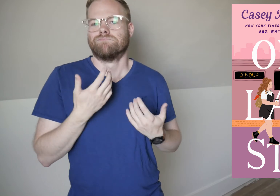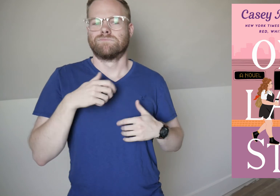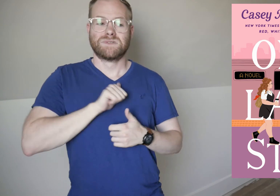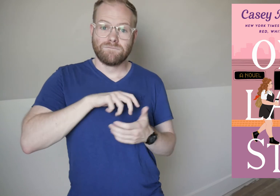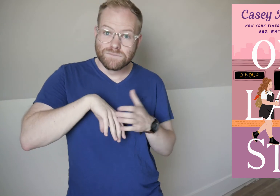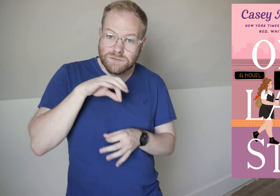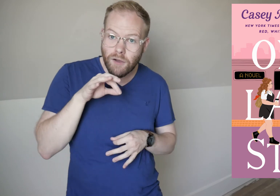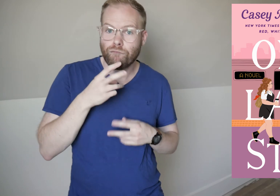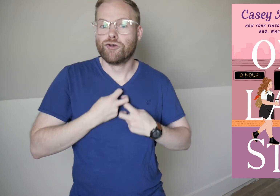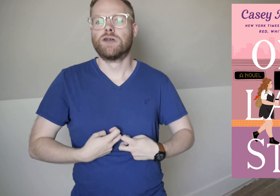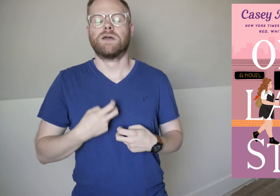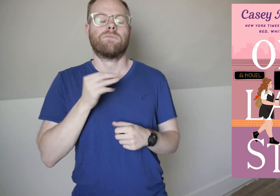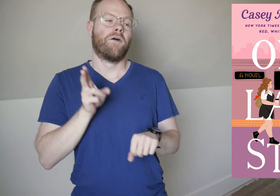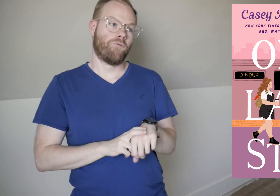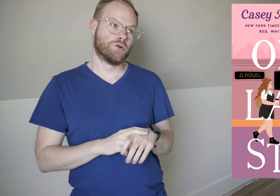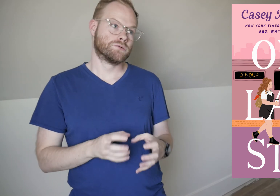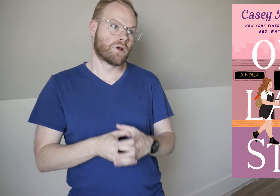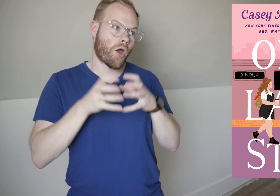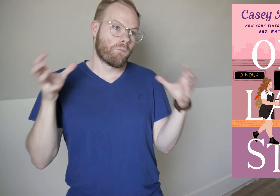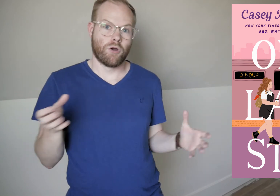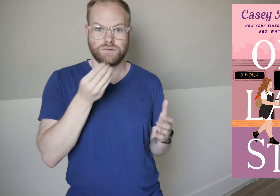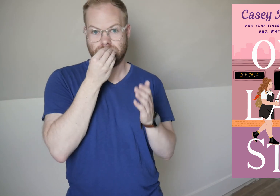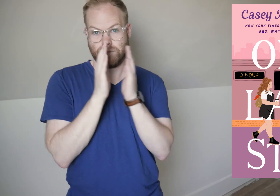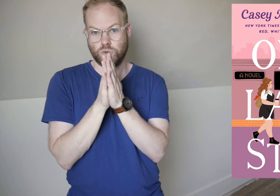self-discovery, and of course, so much food.